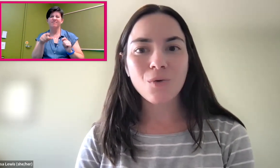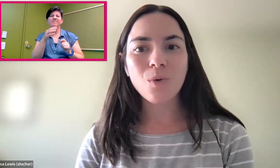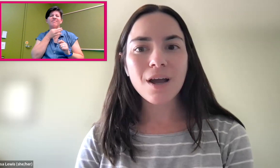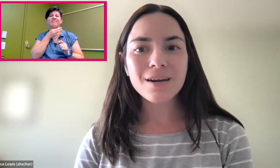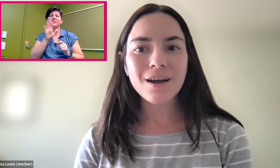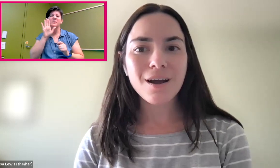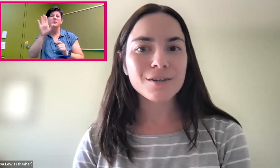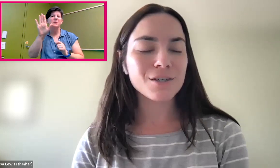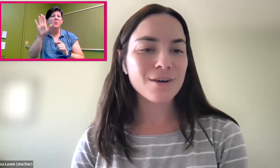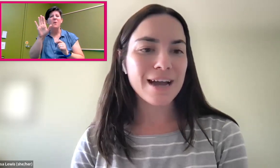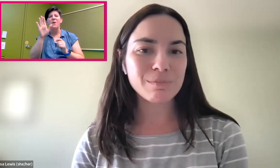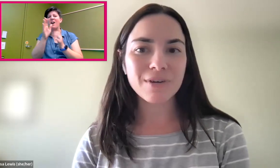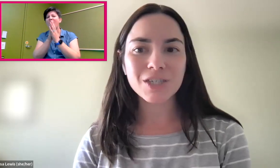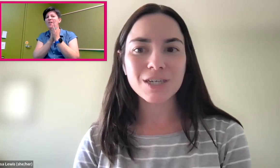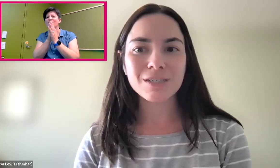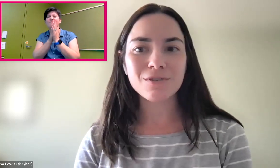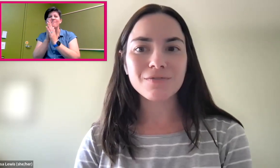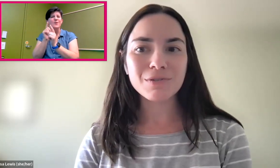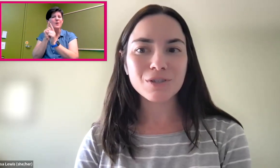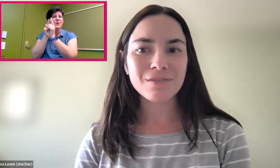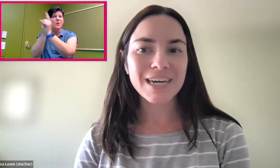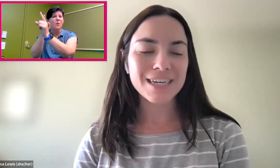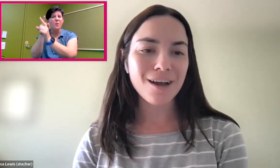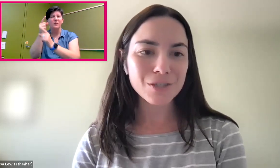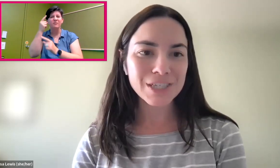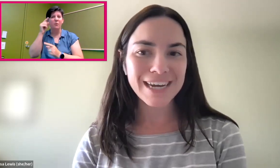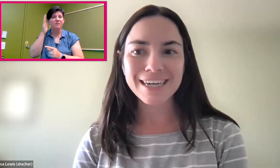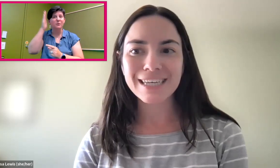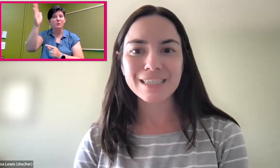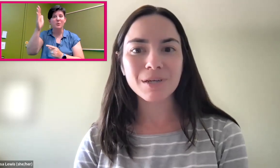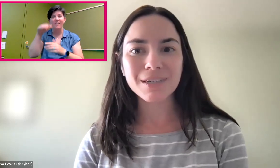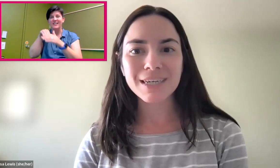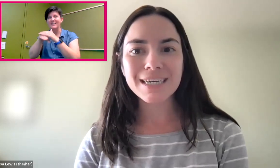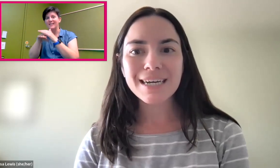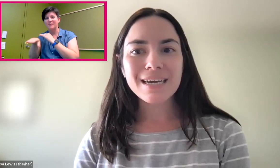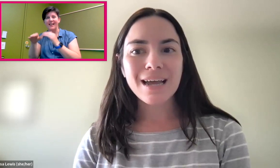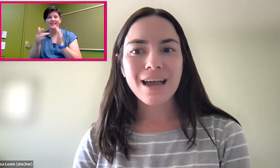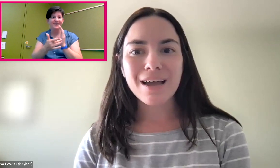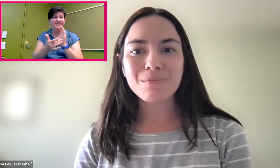what are your aspirations for the future of technology and accessibility?